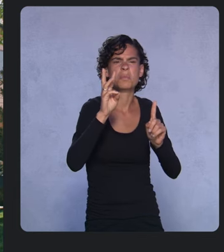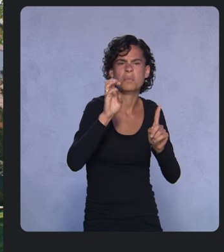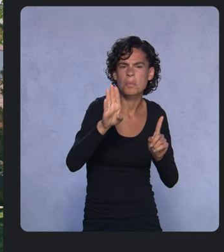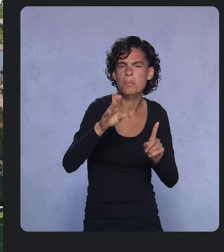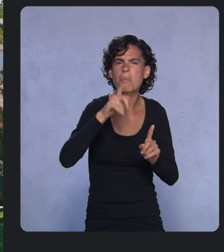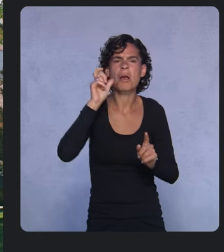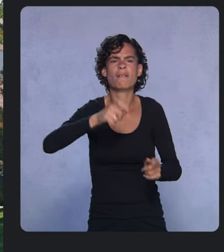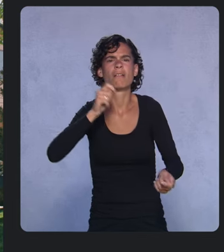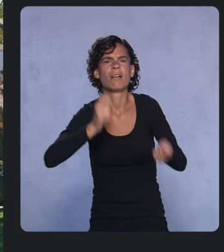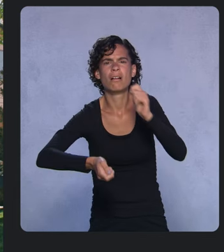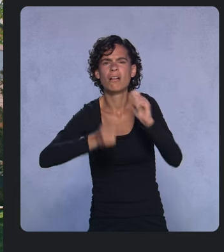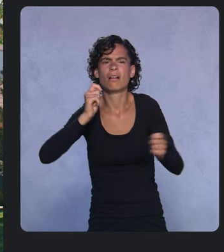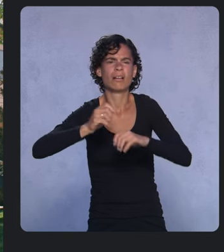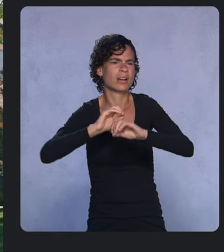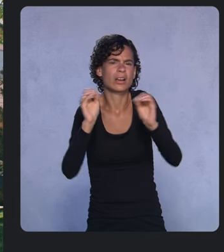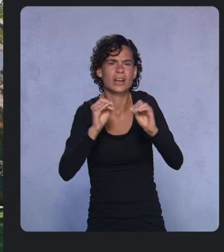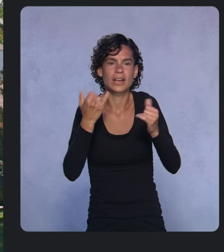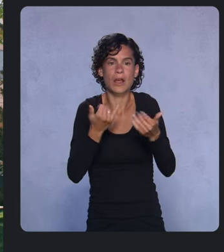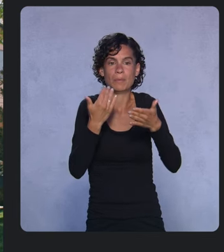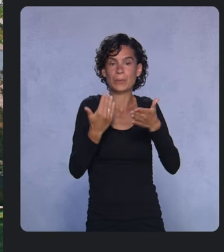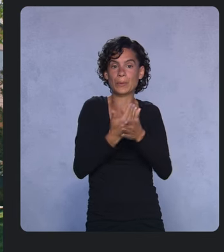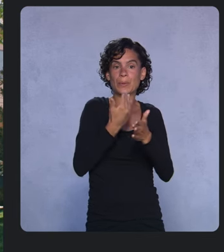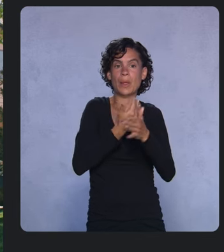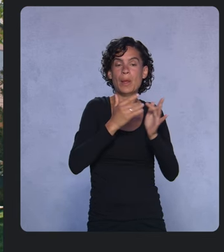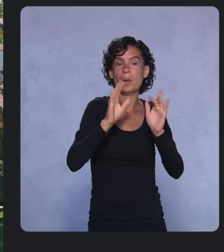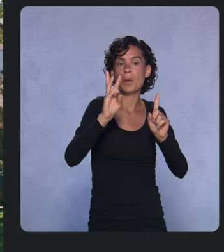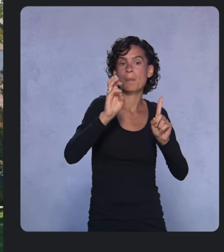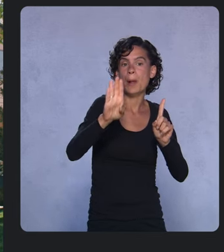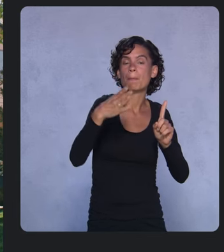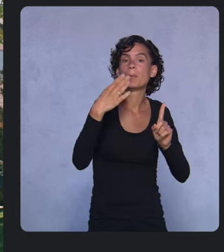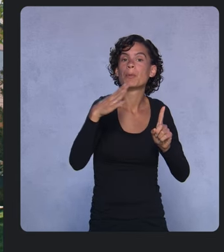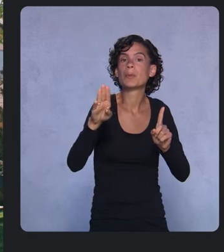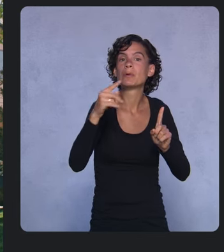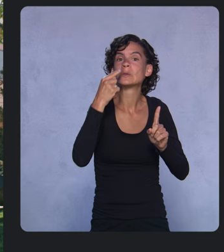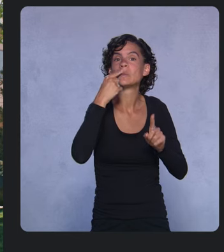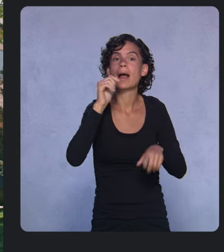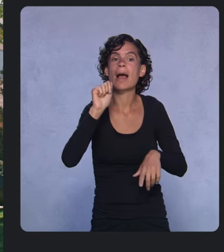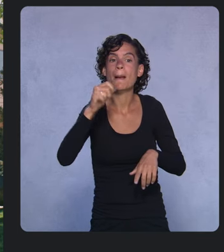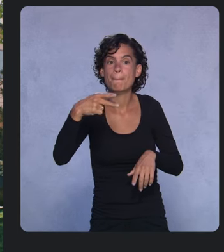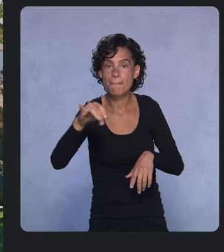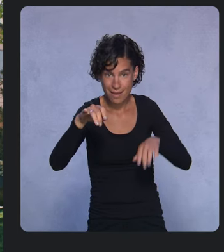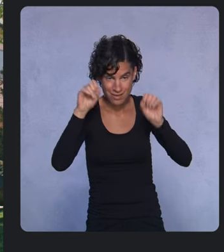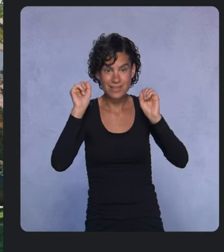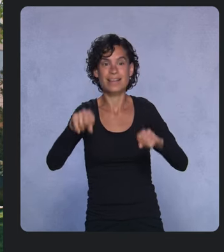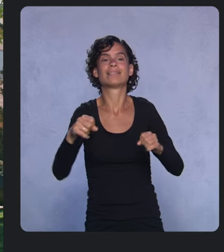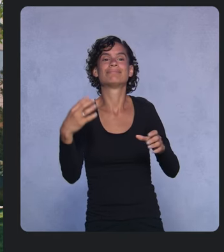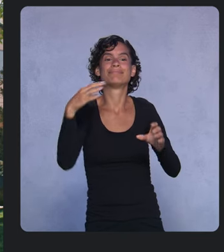And the new Web Bluetooth API is compatible with TensorFlow Lite for microcontrollers so you can deploy models